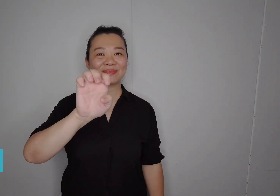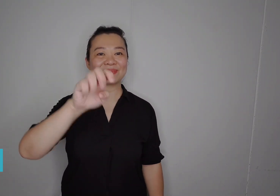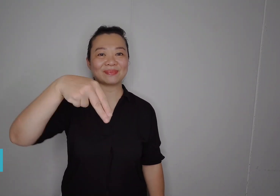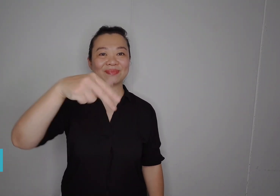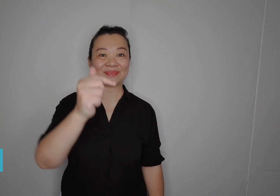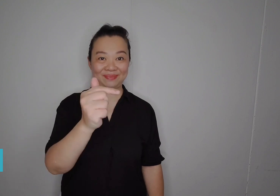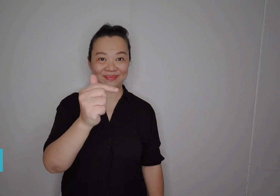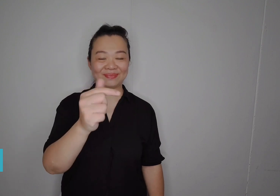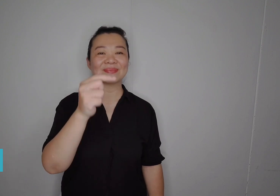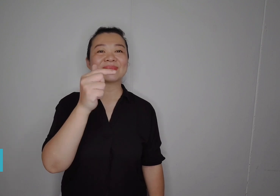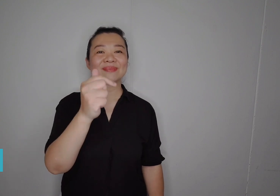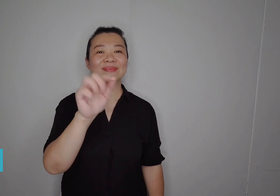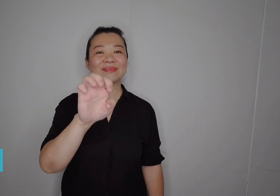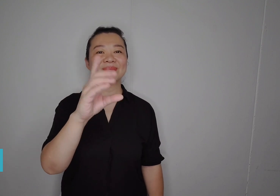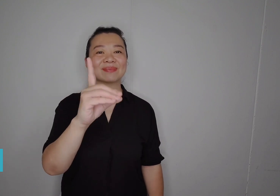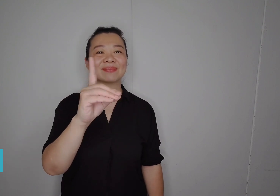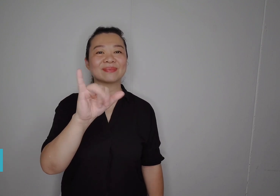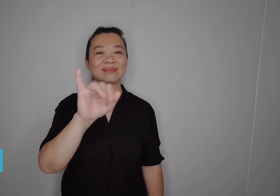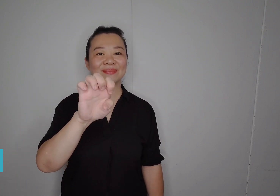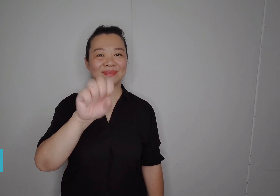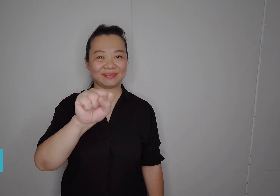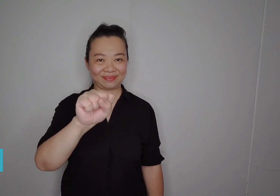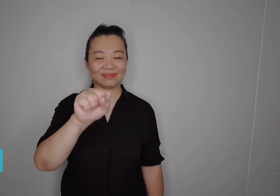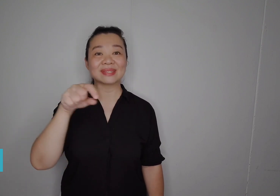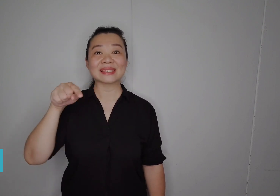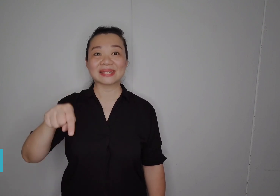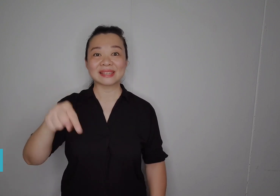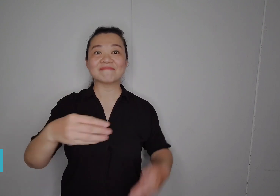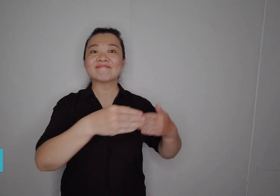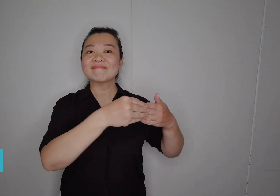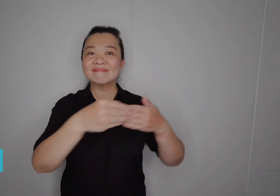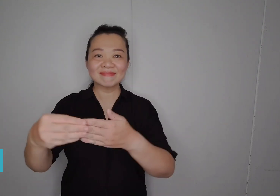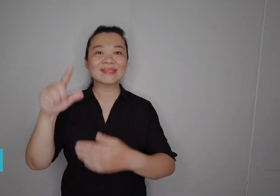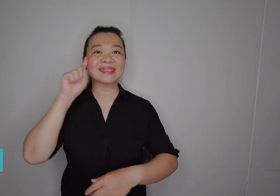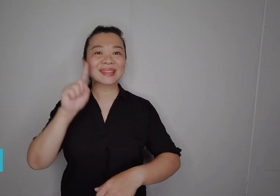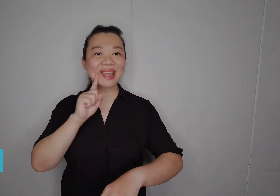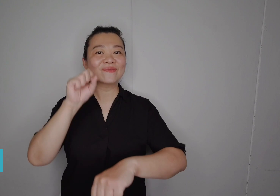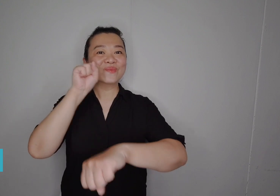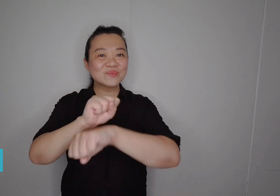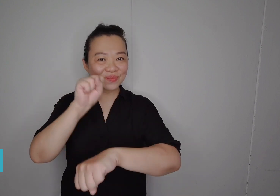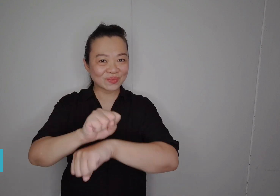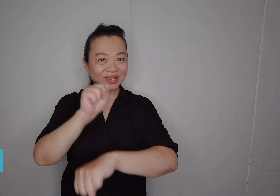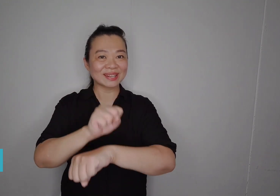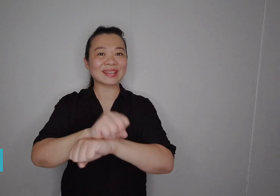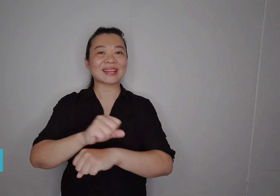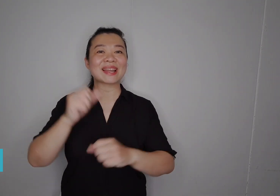Deaf employment in Malaysia. It was founded by Cindy Leong,